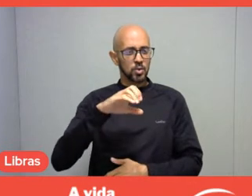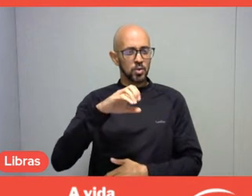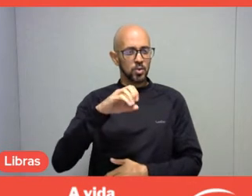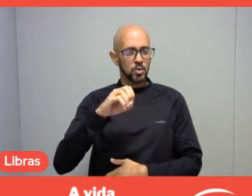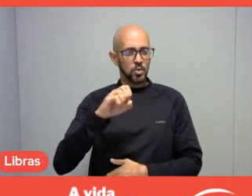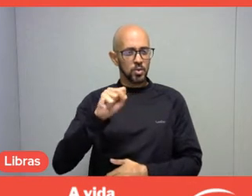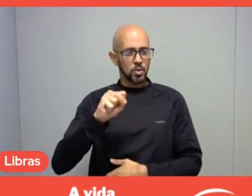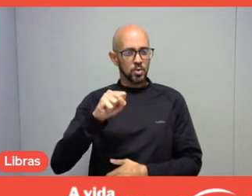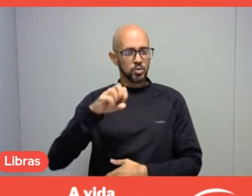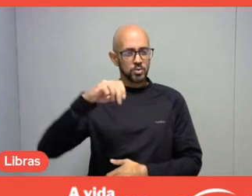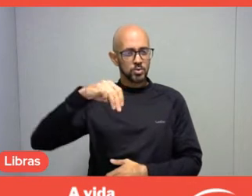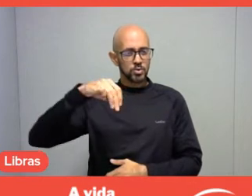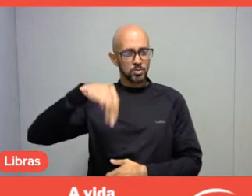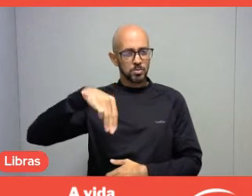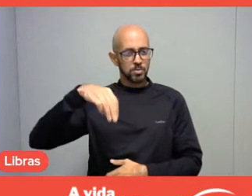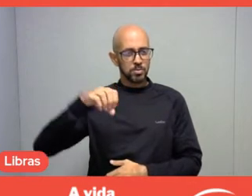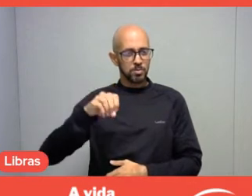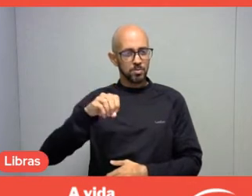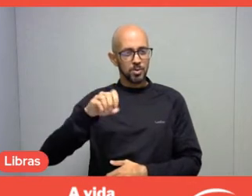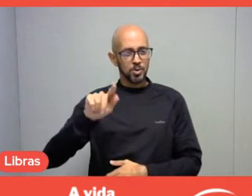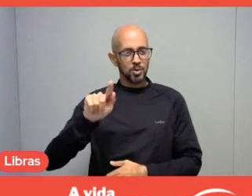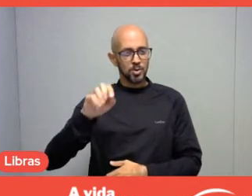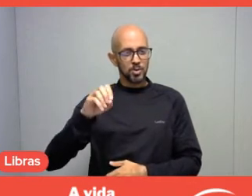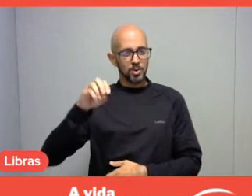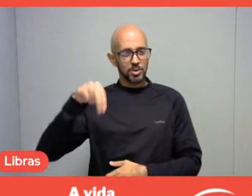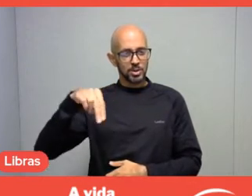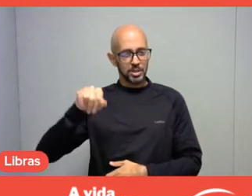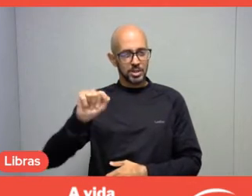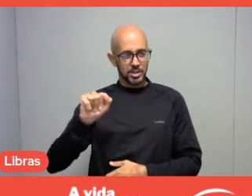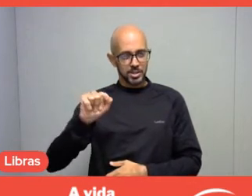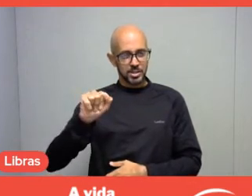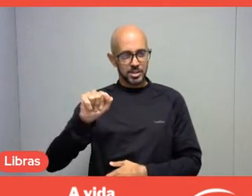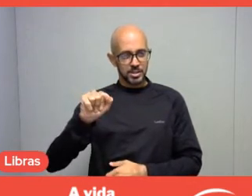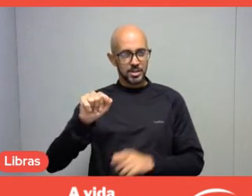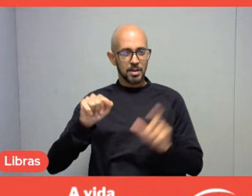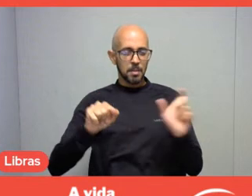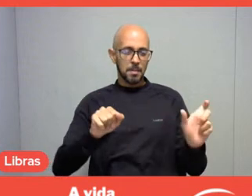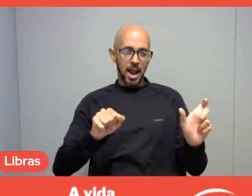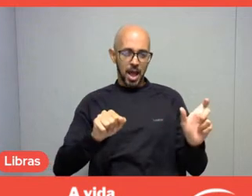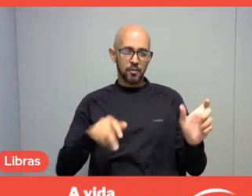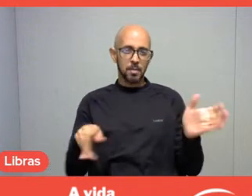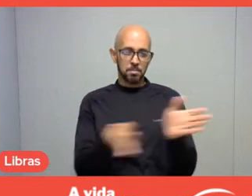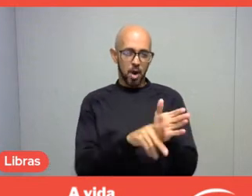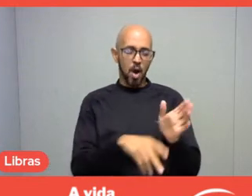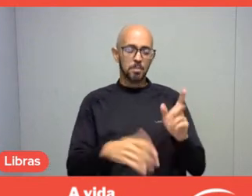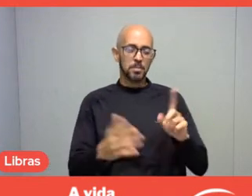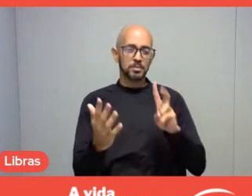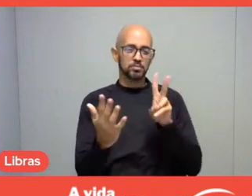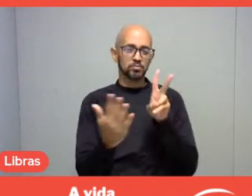the Tupi ethnic group, it deals with indigenous peoples,